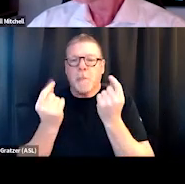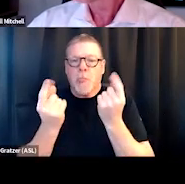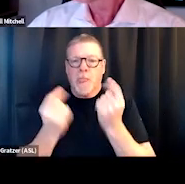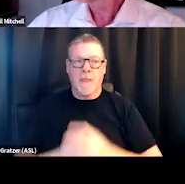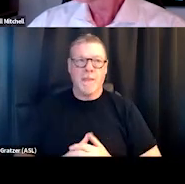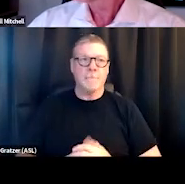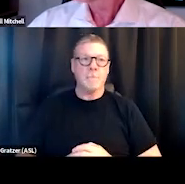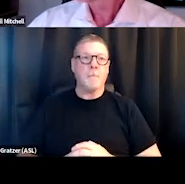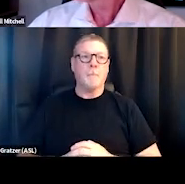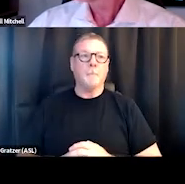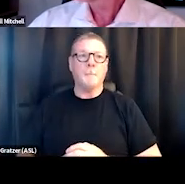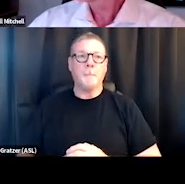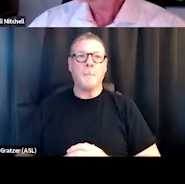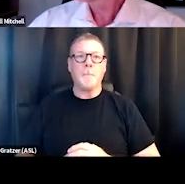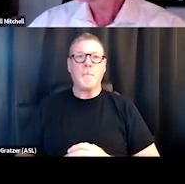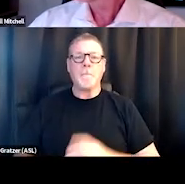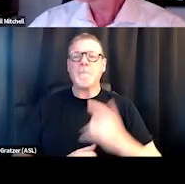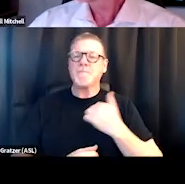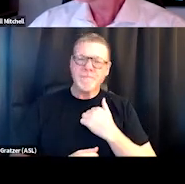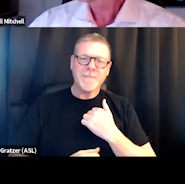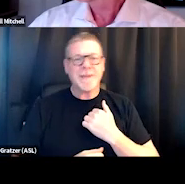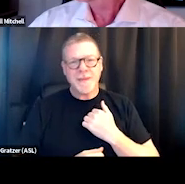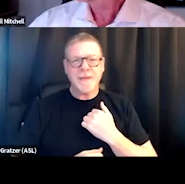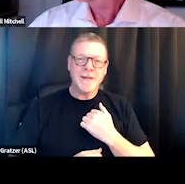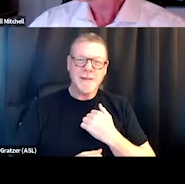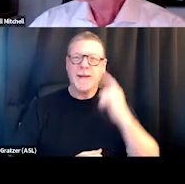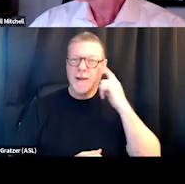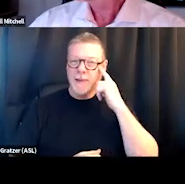Yeah, I think I kind of talked about,